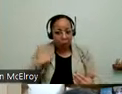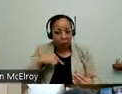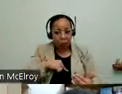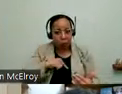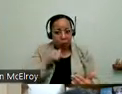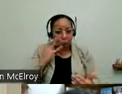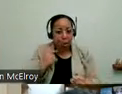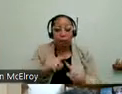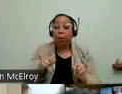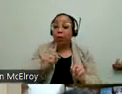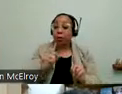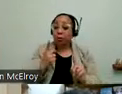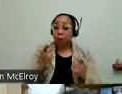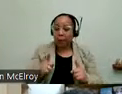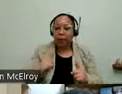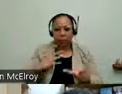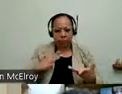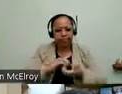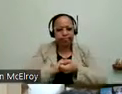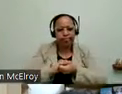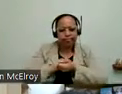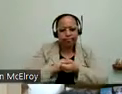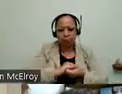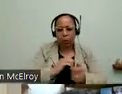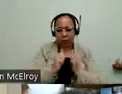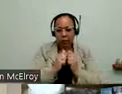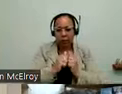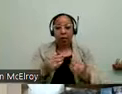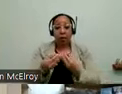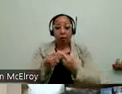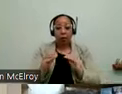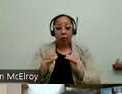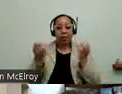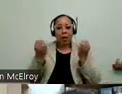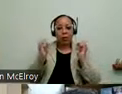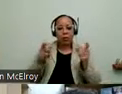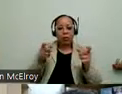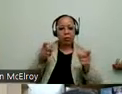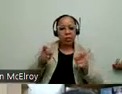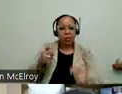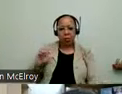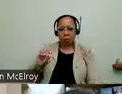work very closely with the office of emergency management on all of that to